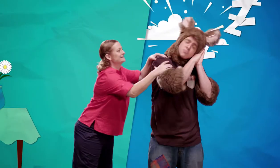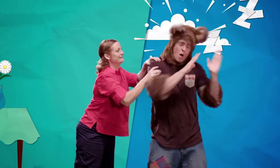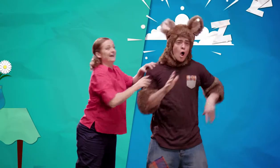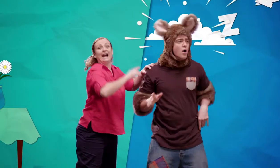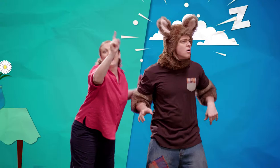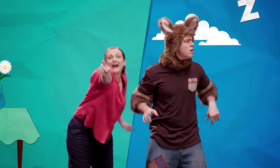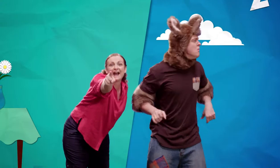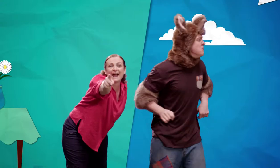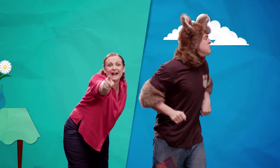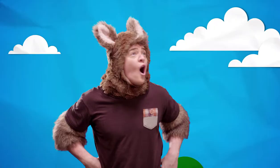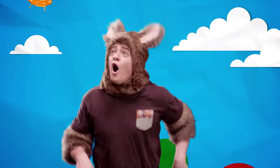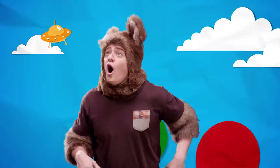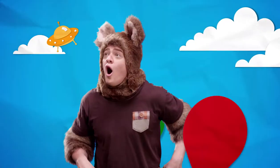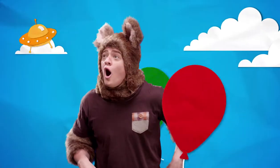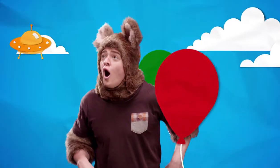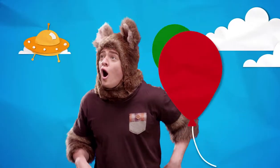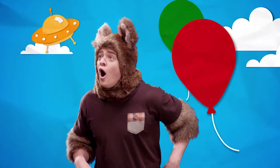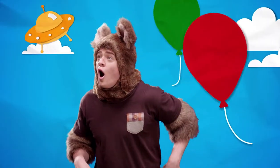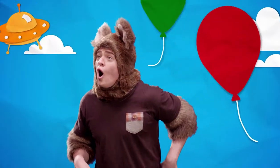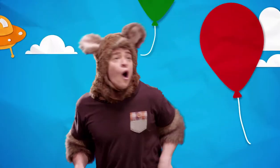Huh? Look! Aww!